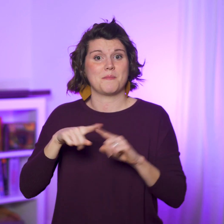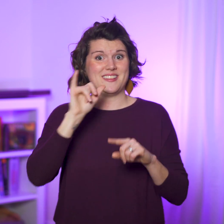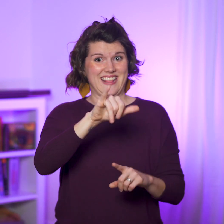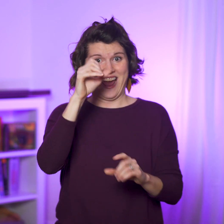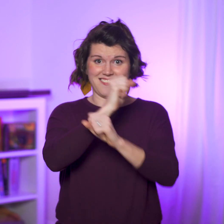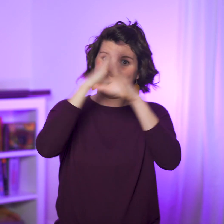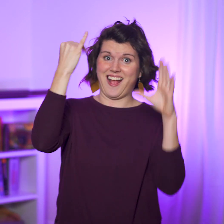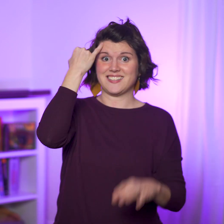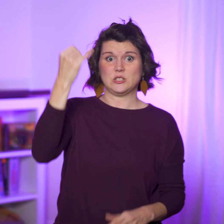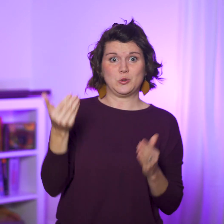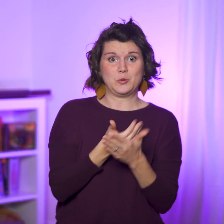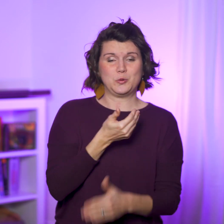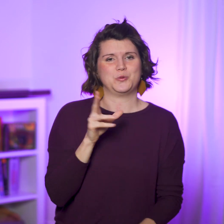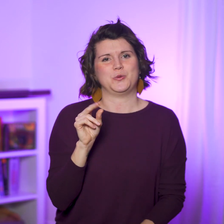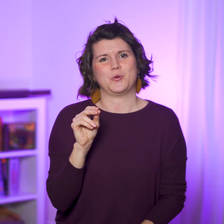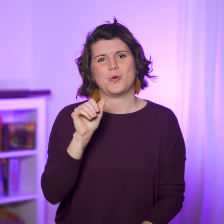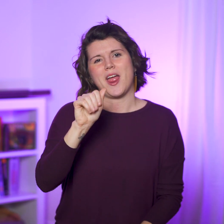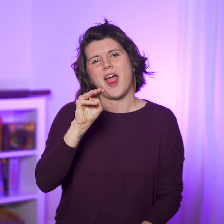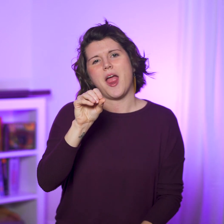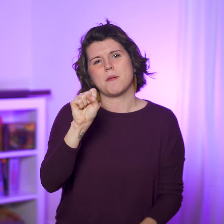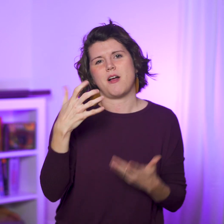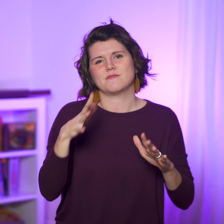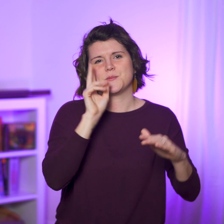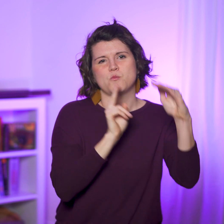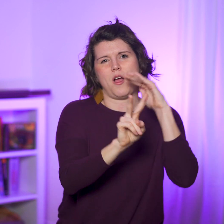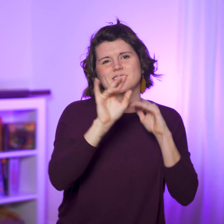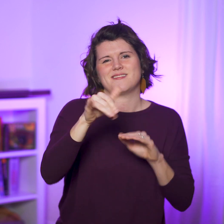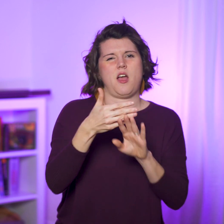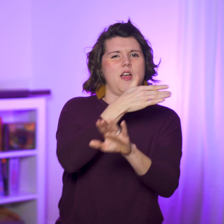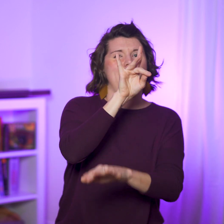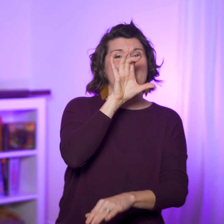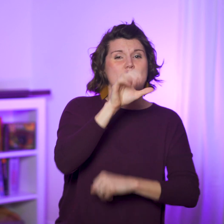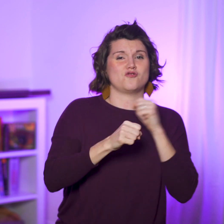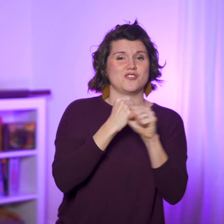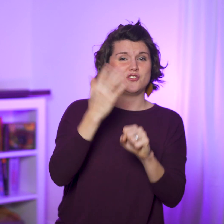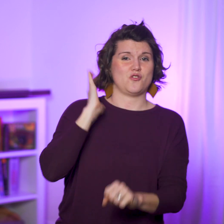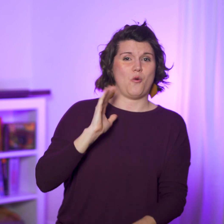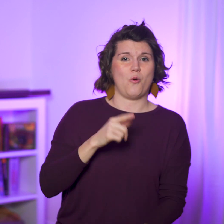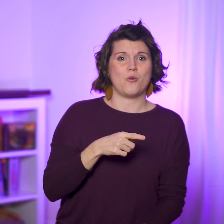But this isn’t a new idea—Amos prophesied about this eight hundred years ago.